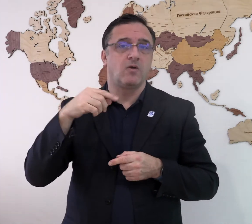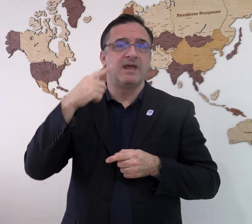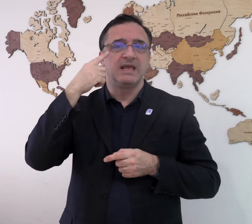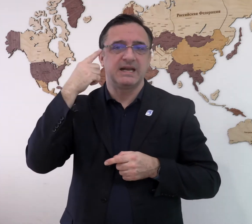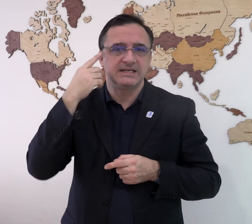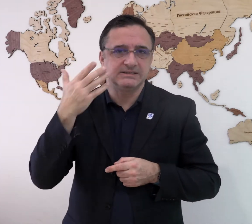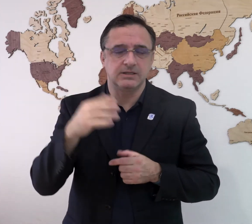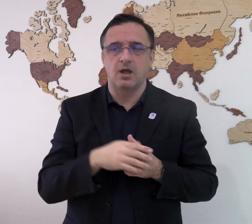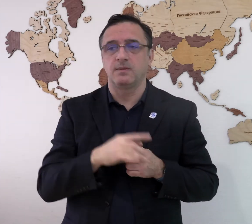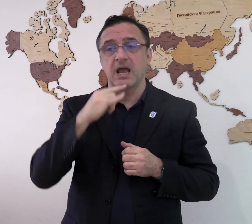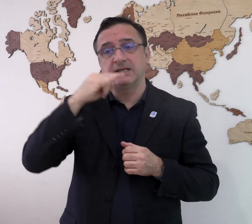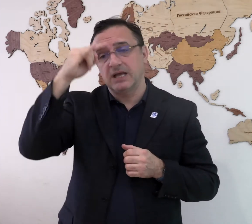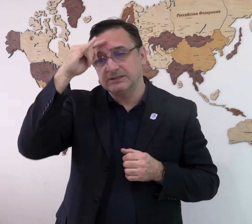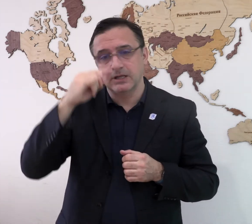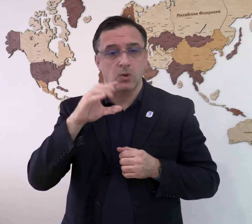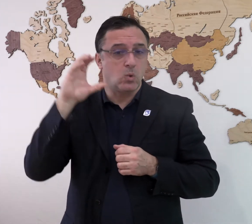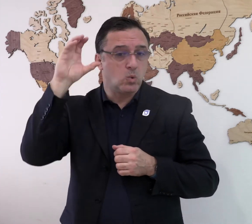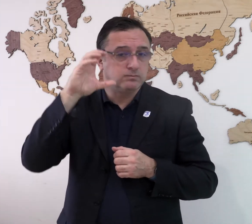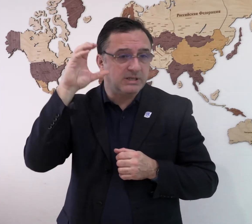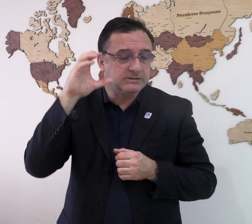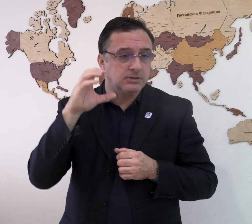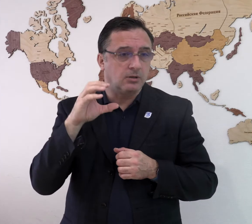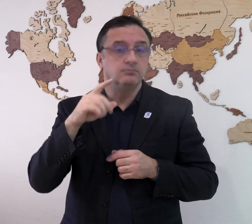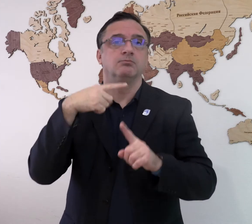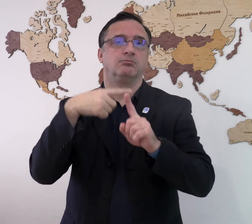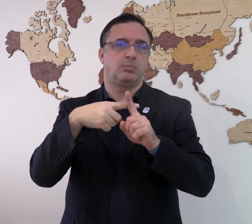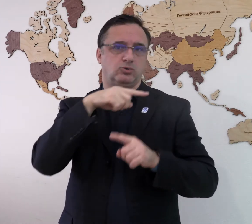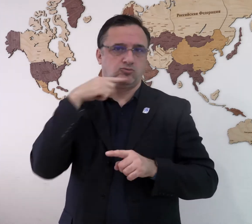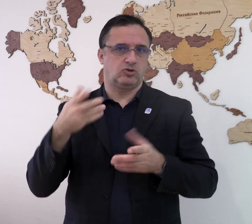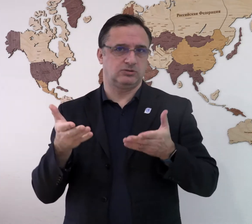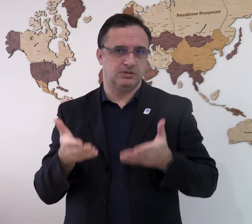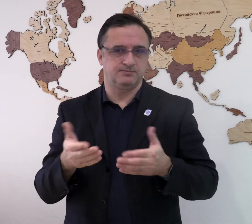Kyrgyzstan, Kazakhstan, Uzbekistan and Russia.